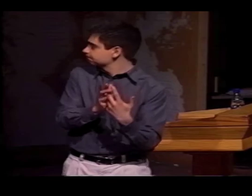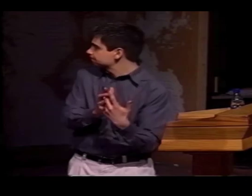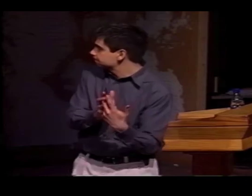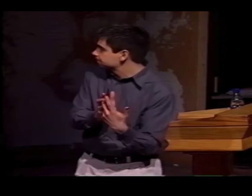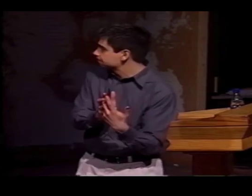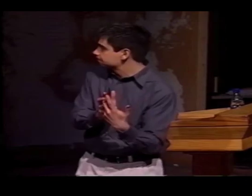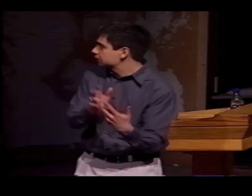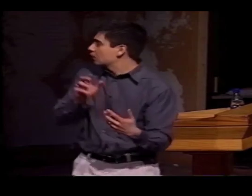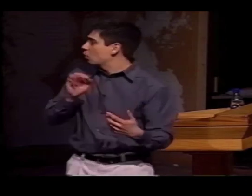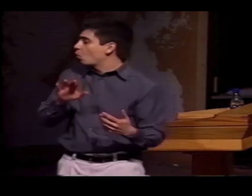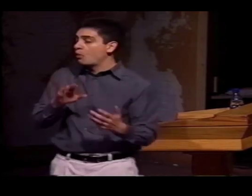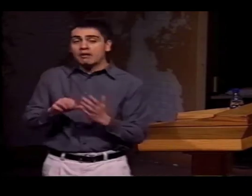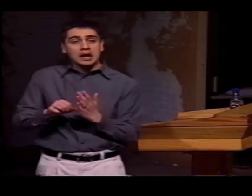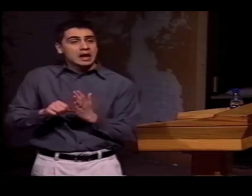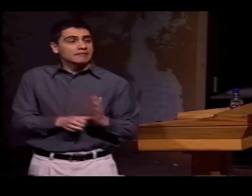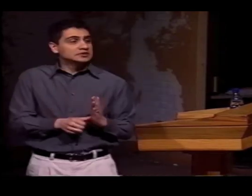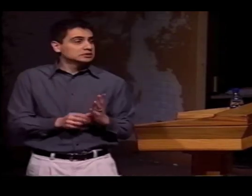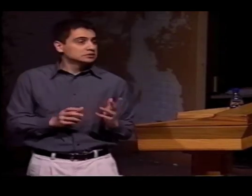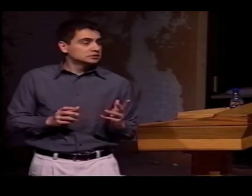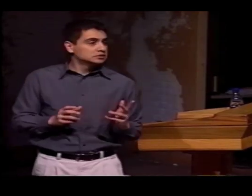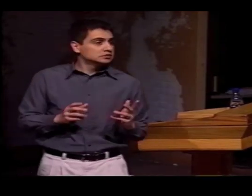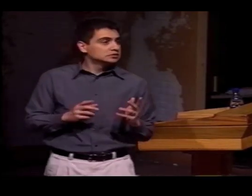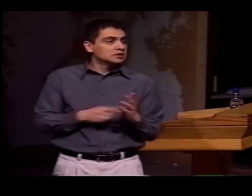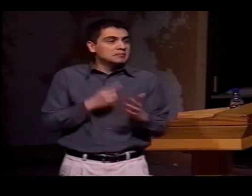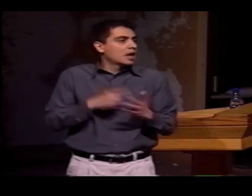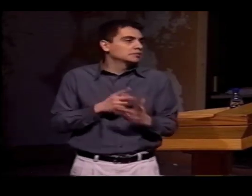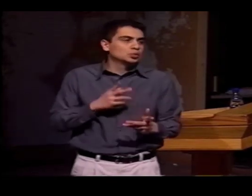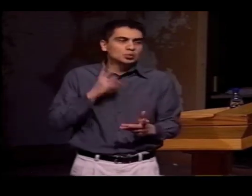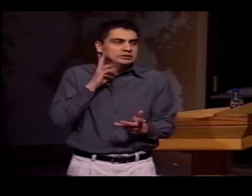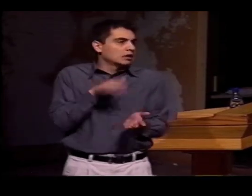WOULD FIND THEMSELVES CODE-SWITCHING